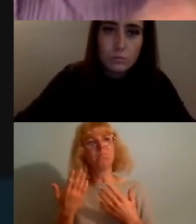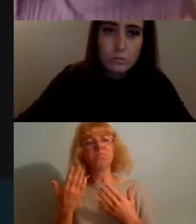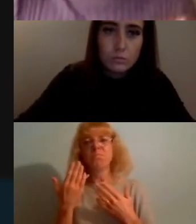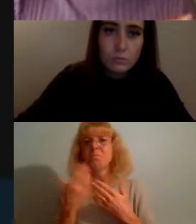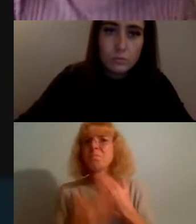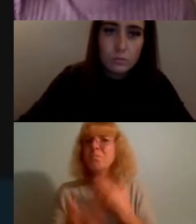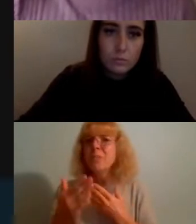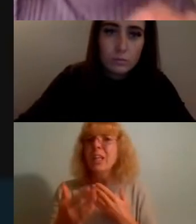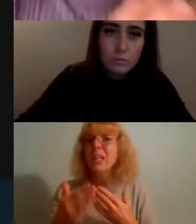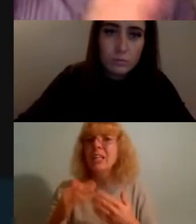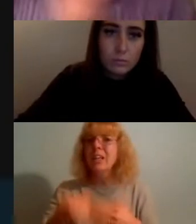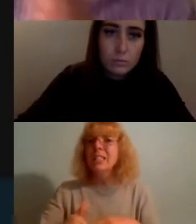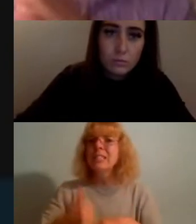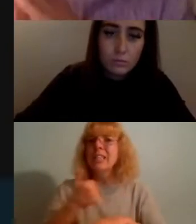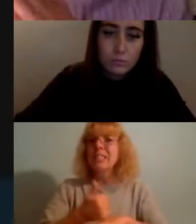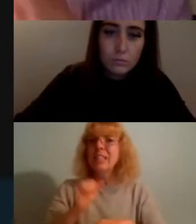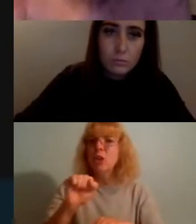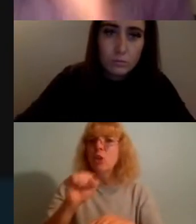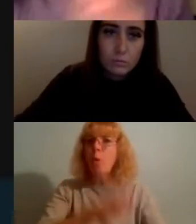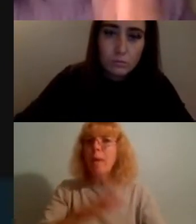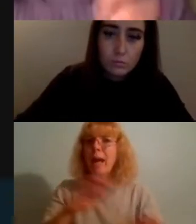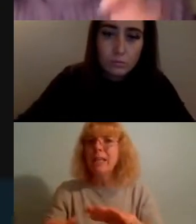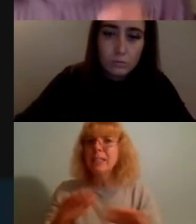setting your own pace versus creating content